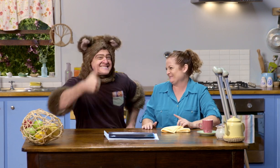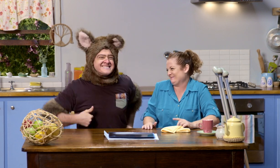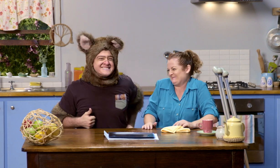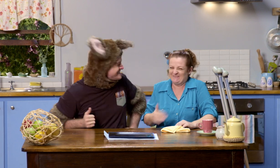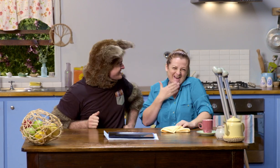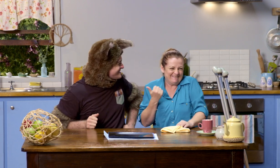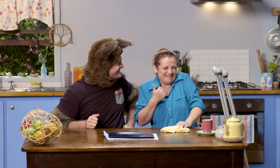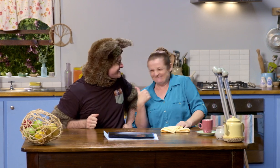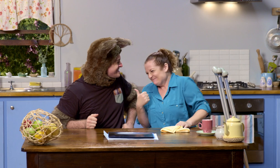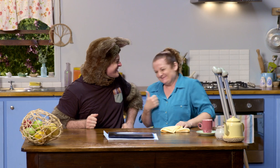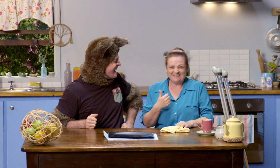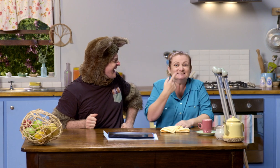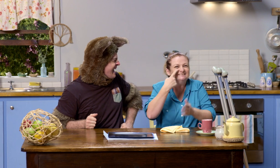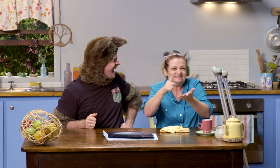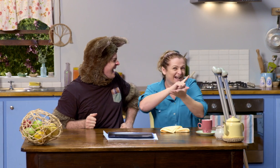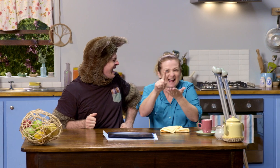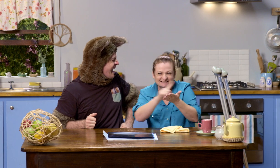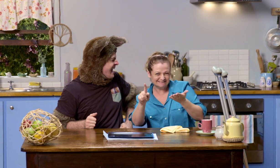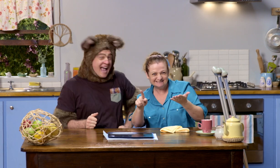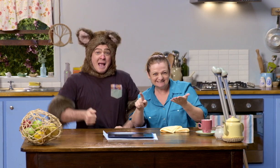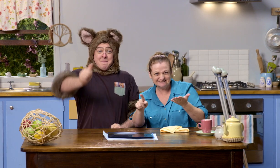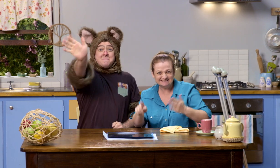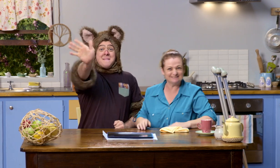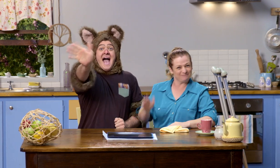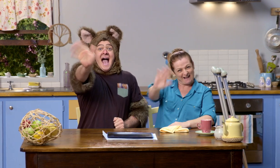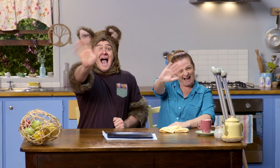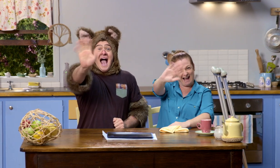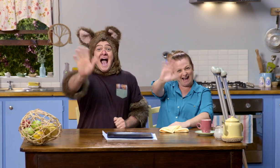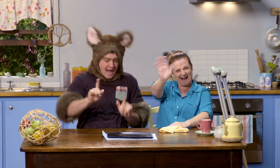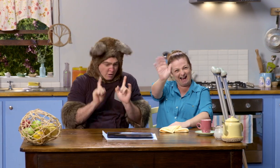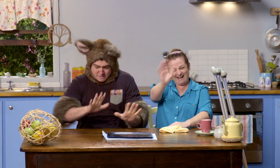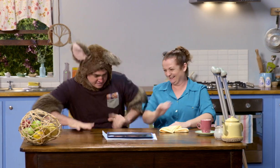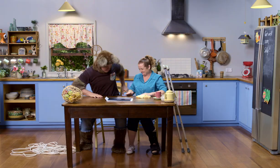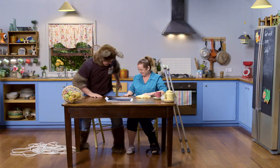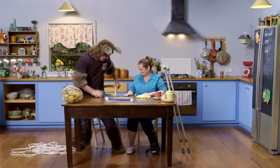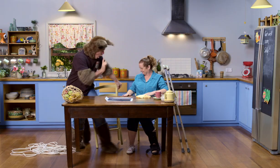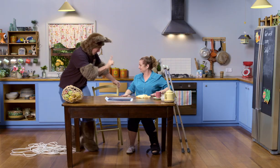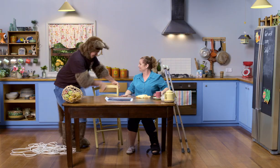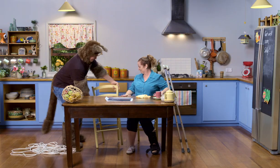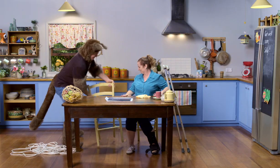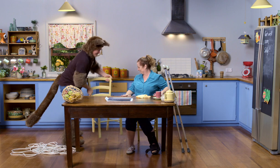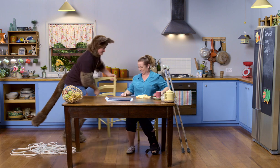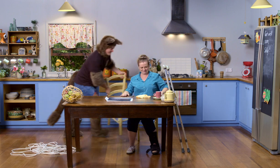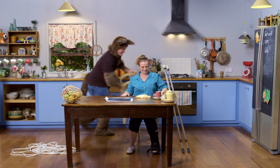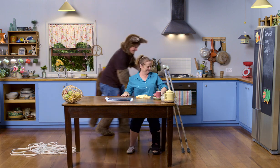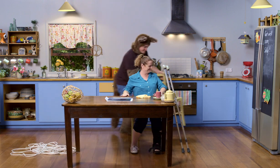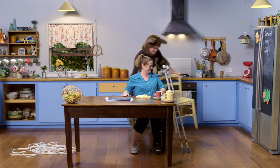Aw! How lovely. See you next time. Bye! Bye! Right. Here you go, Sally.